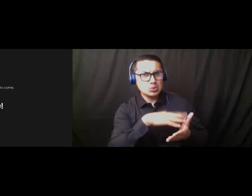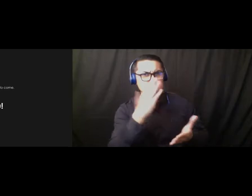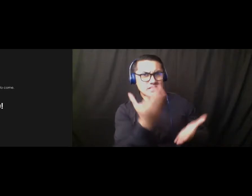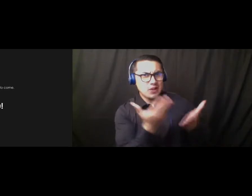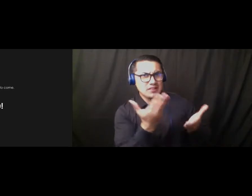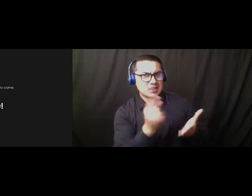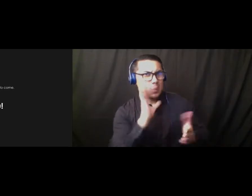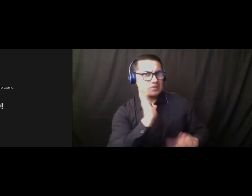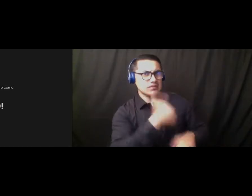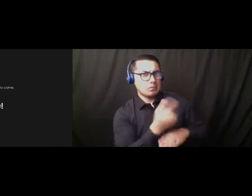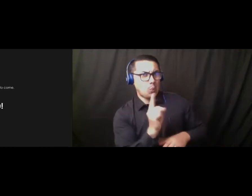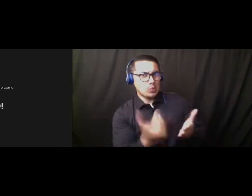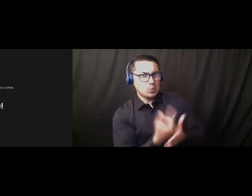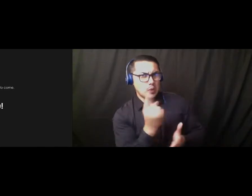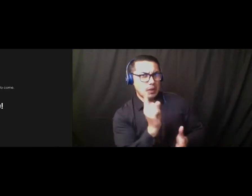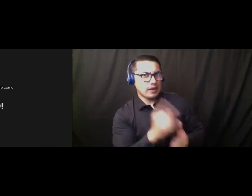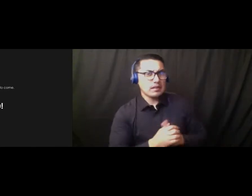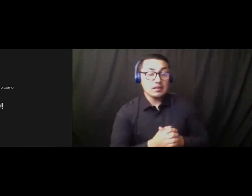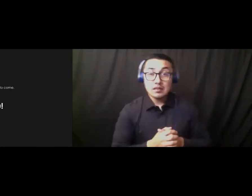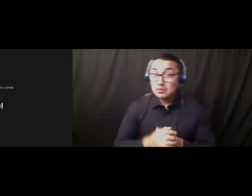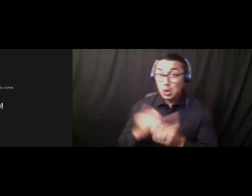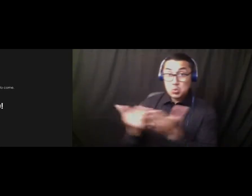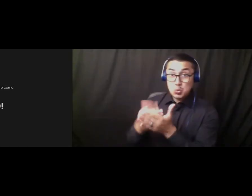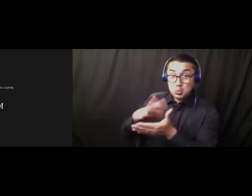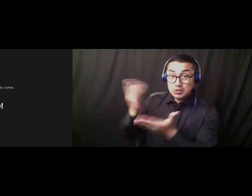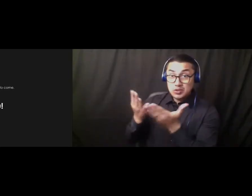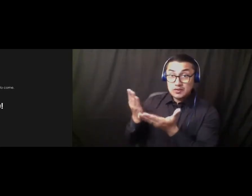The new one? The new Student Services building? Correct. Located on 30th Street.